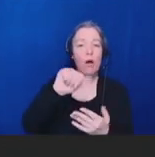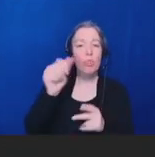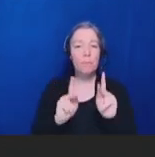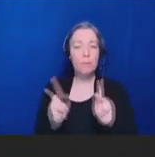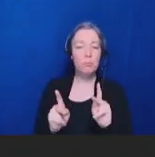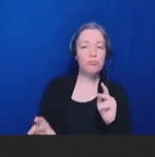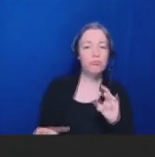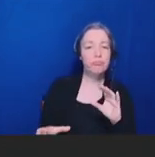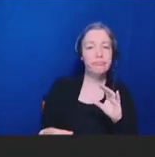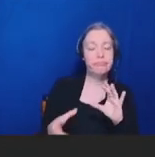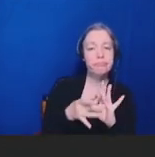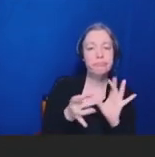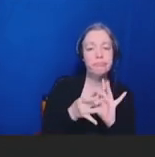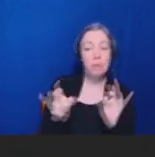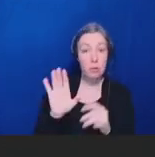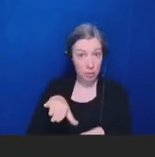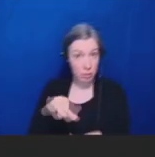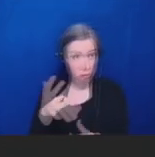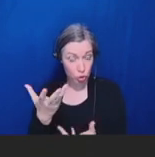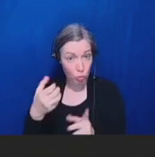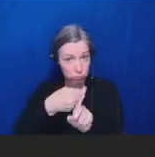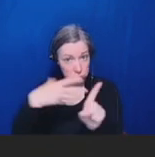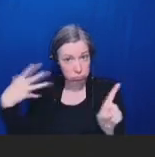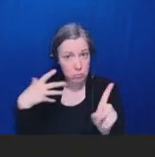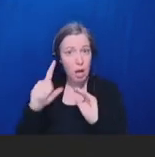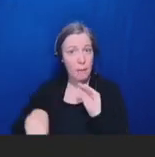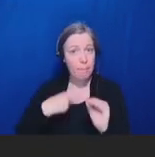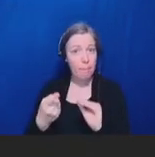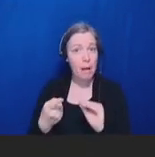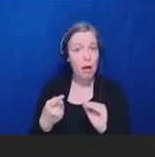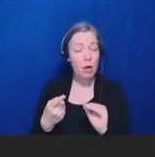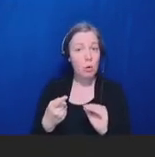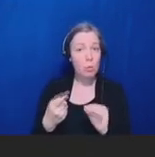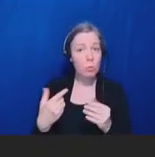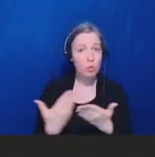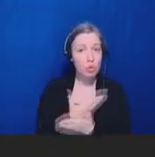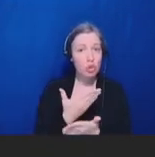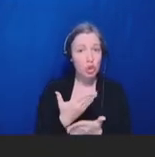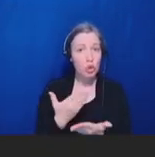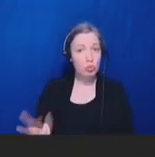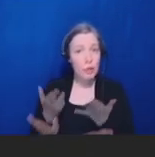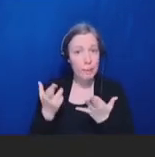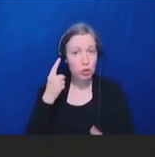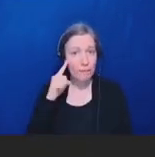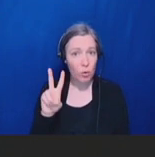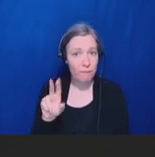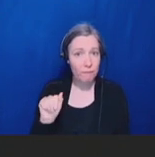around V-safe for new vaccines? >> Anne Hause: on that. So, we